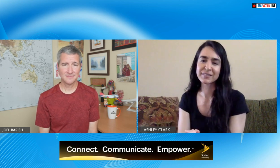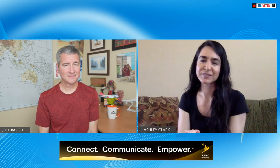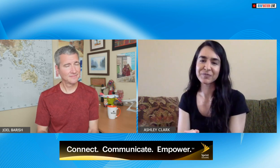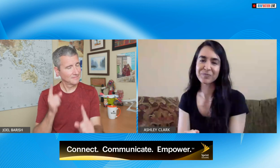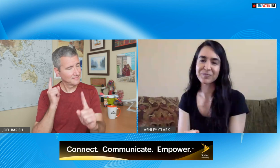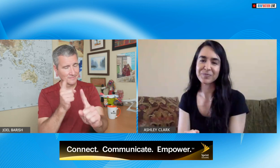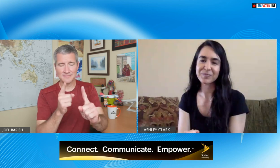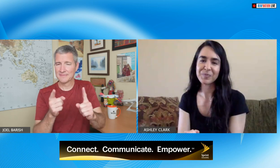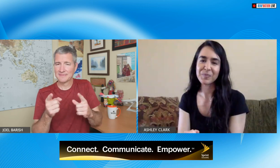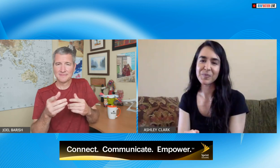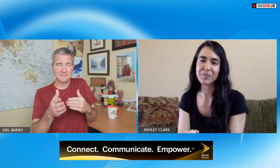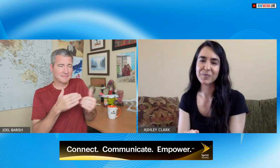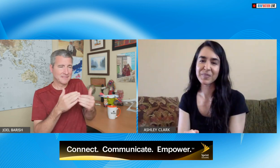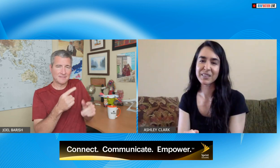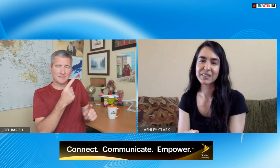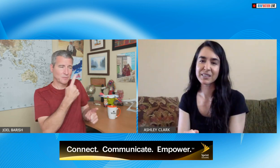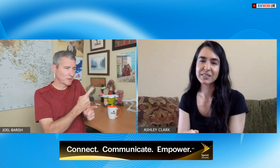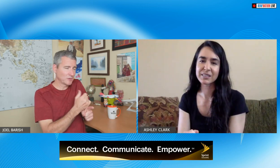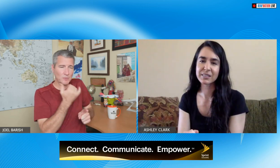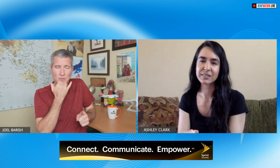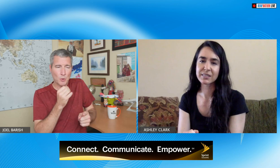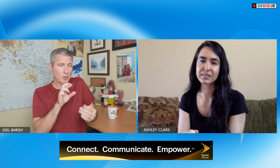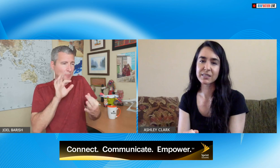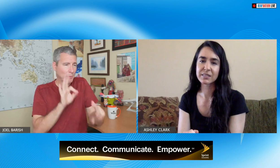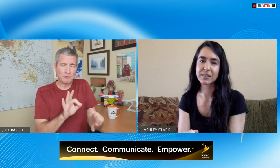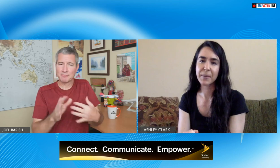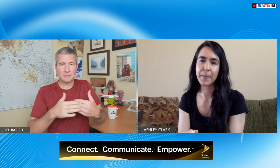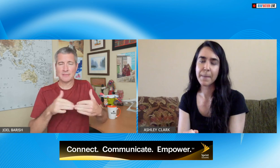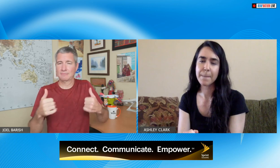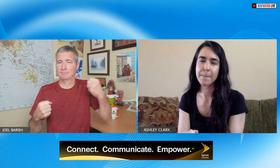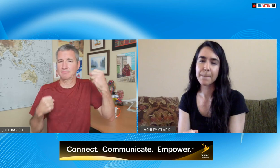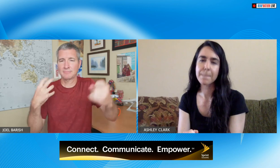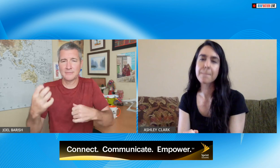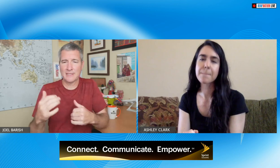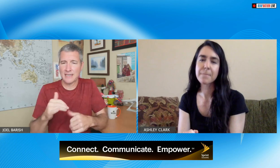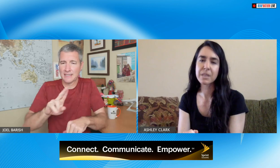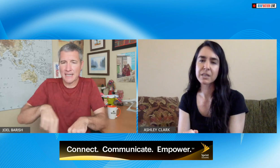communications and conversations and what a great goal not right not wrong